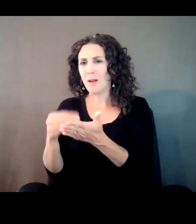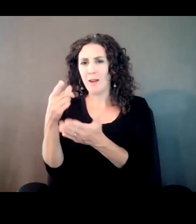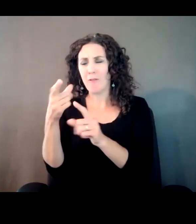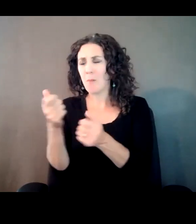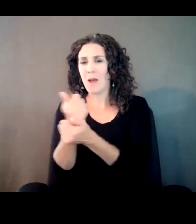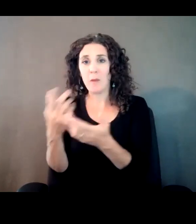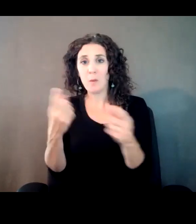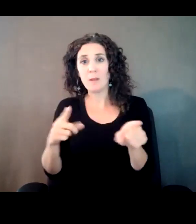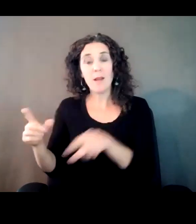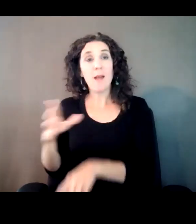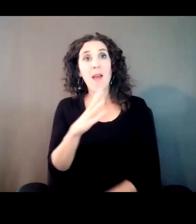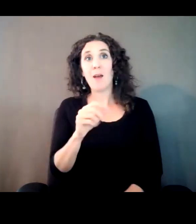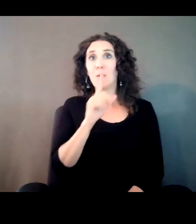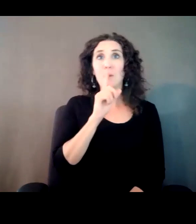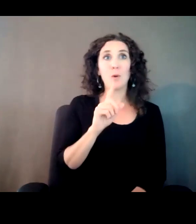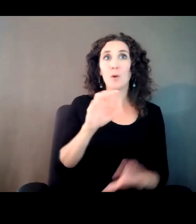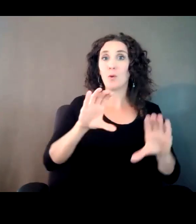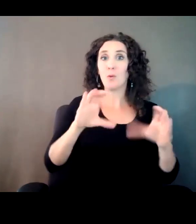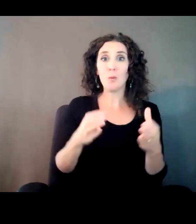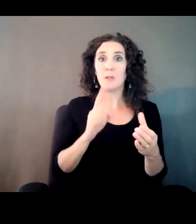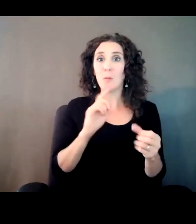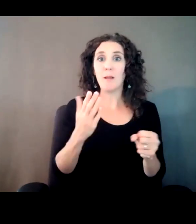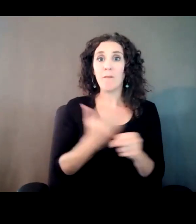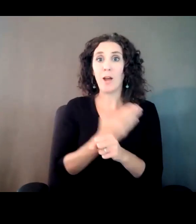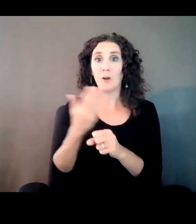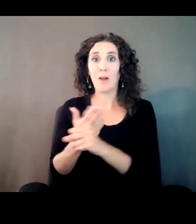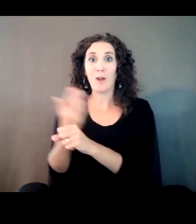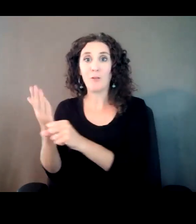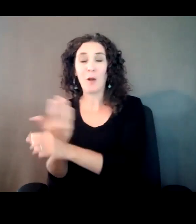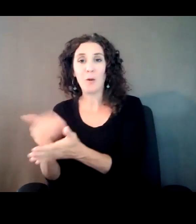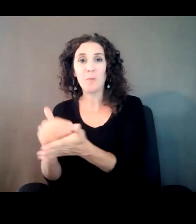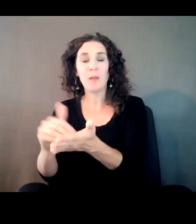A & R groups were getting fired one by one I think I had the shortest record deal in